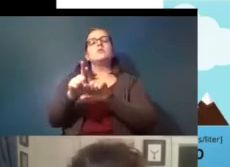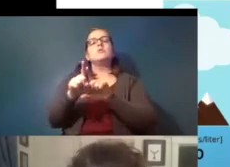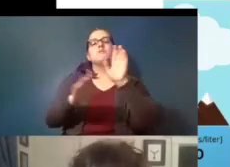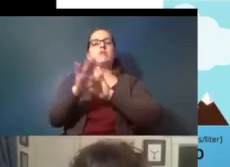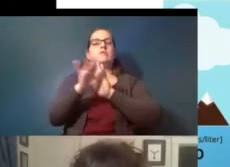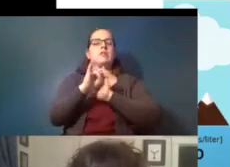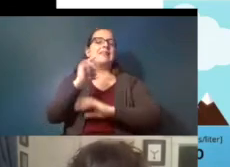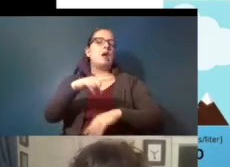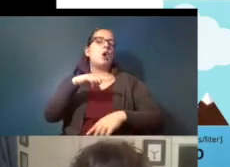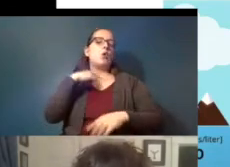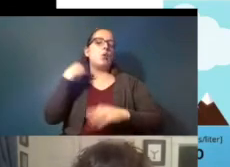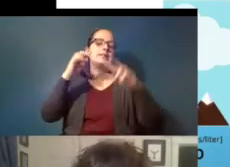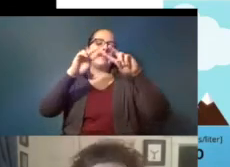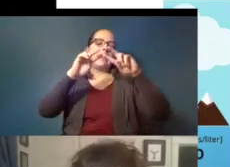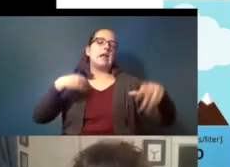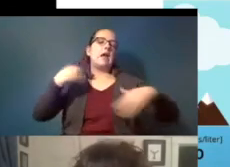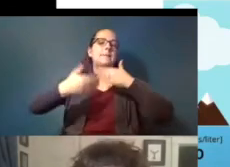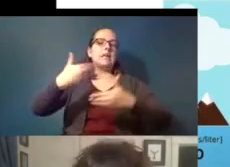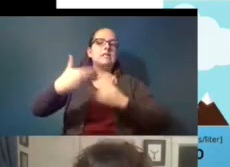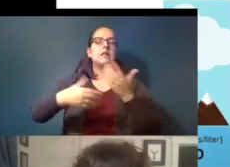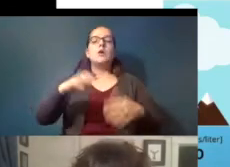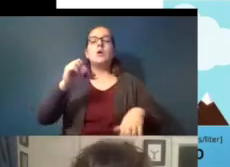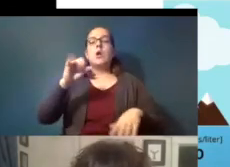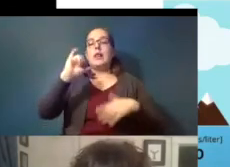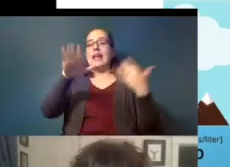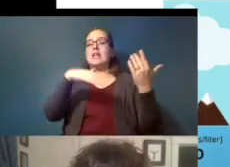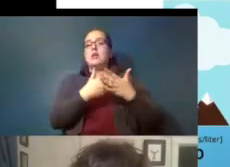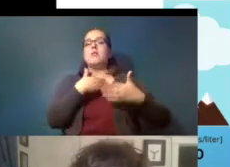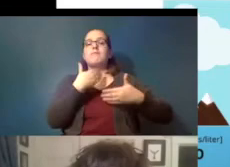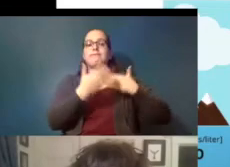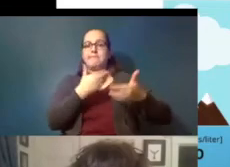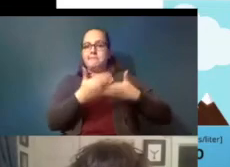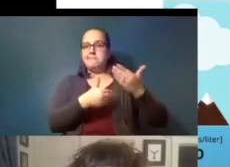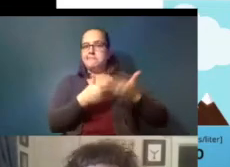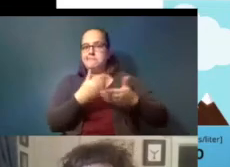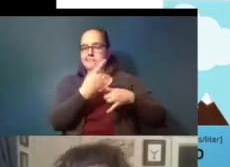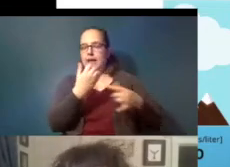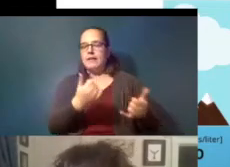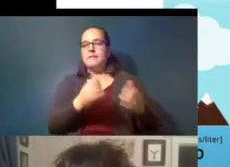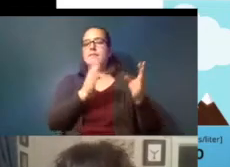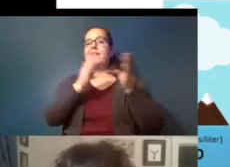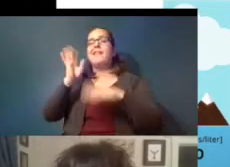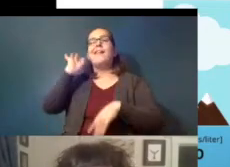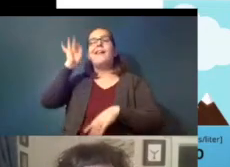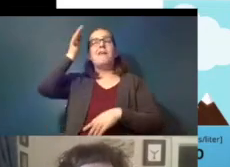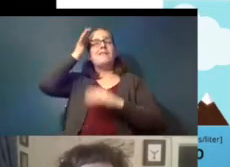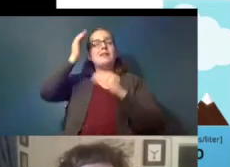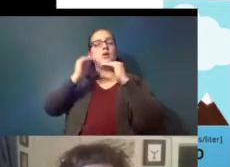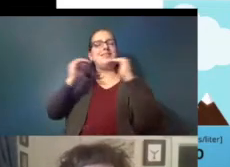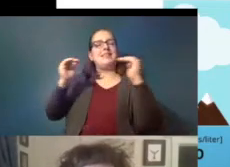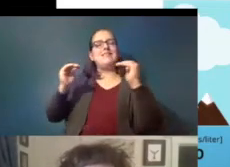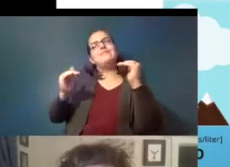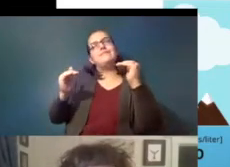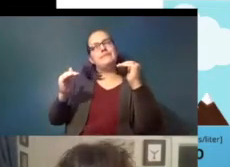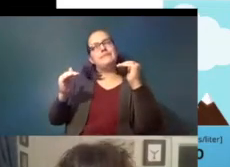assessment process so that's that's all in the works at the federal level i know that i think